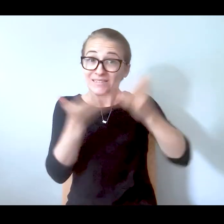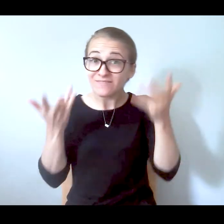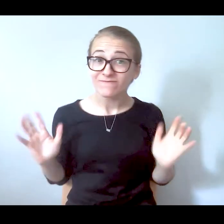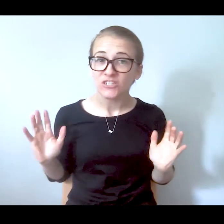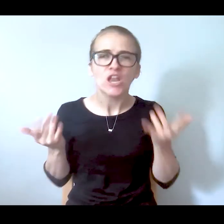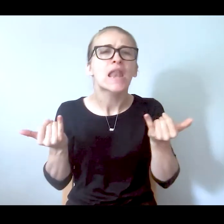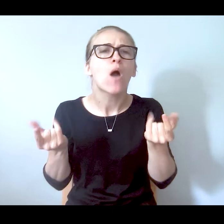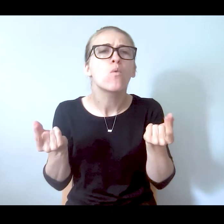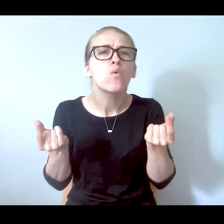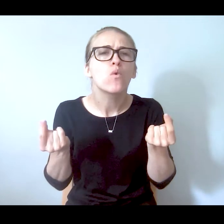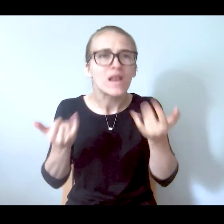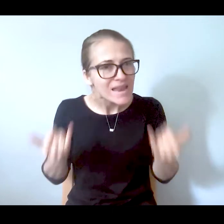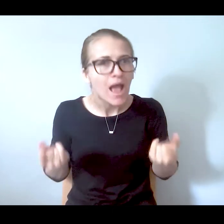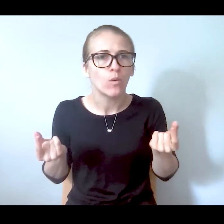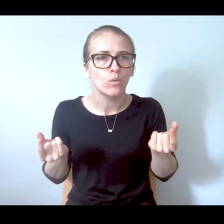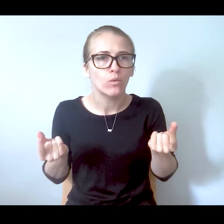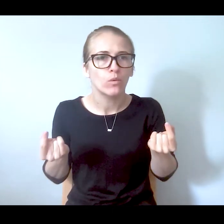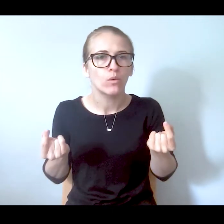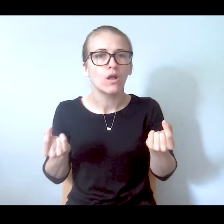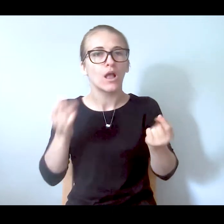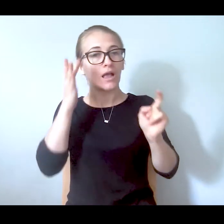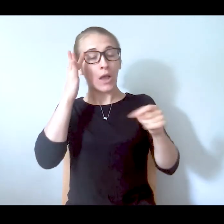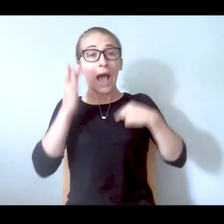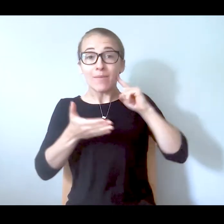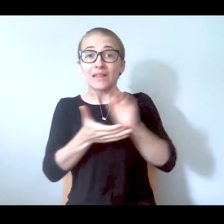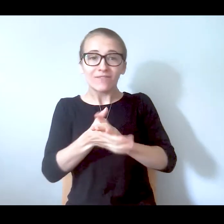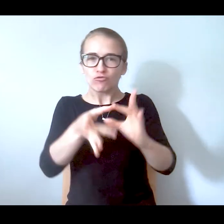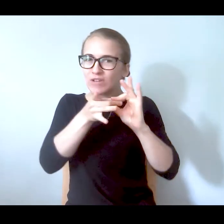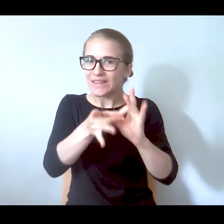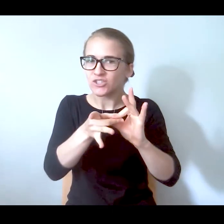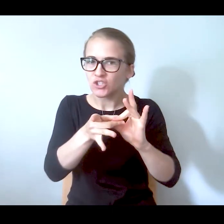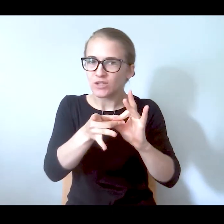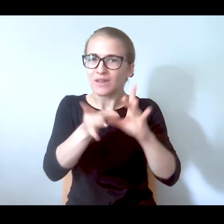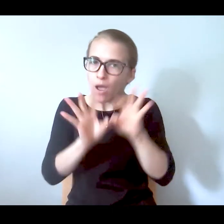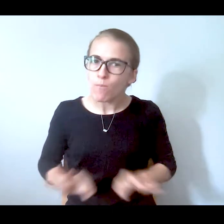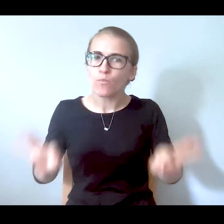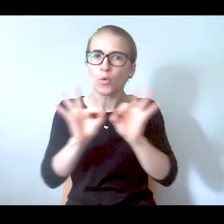what? I believe in relationship and peers build relationships with people. If you don't have